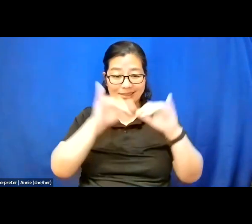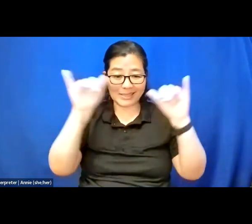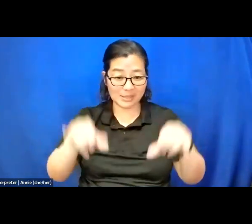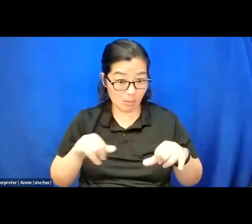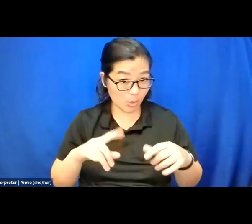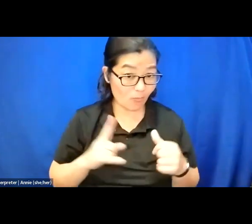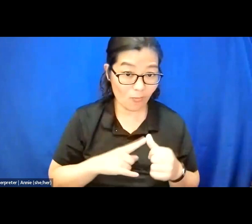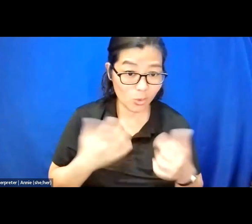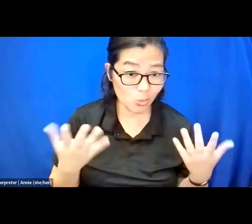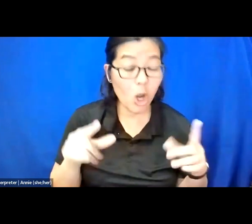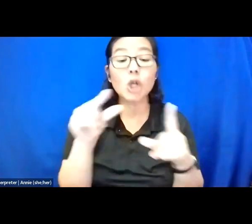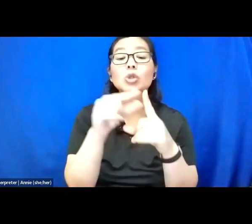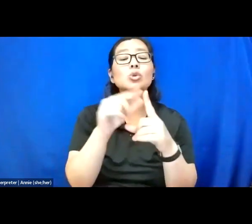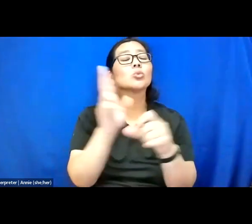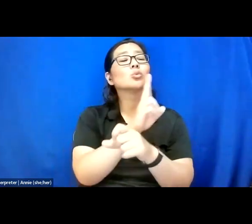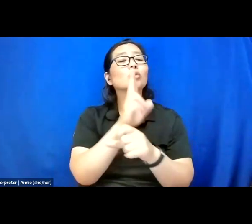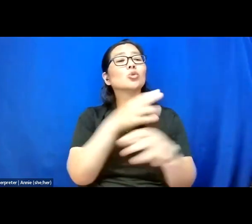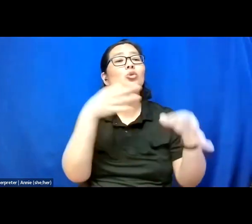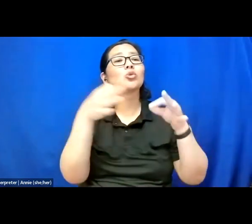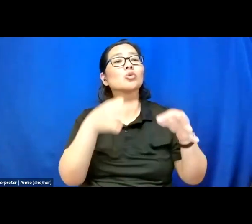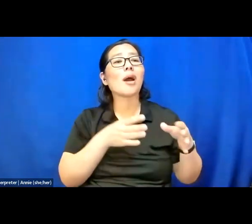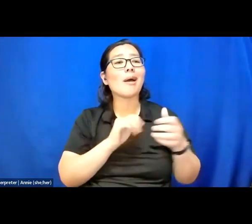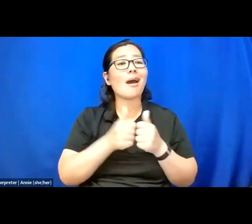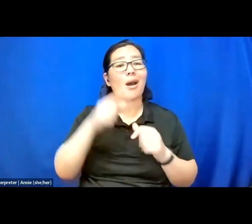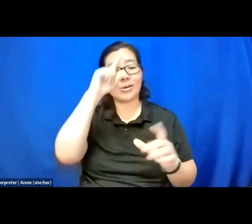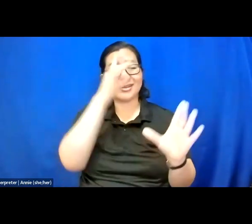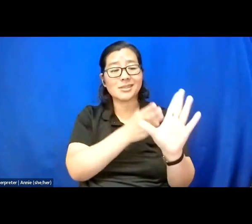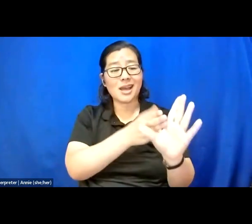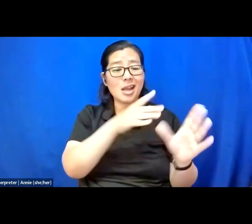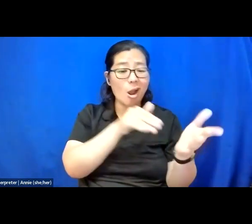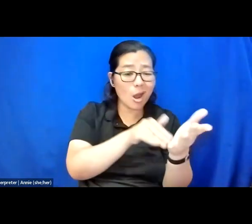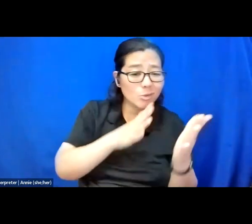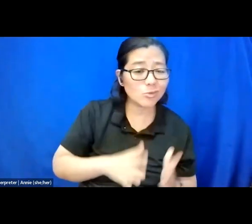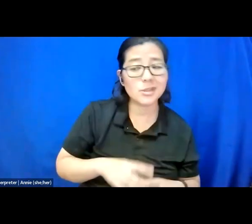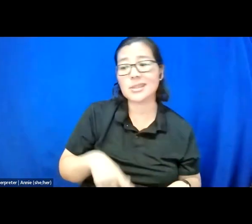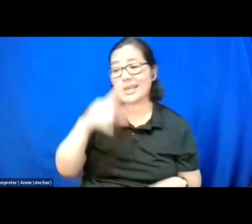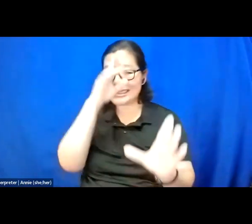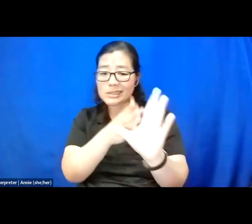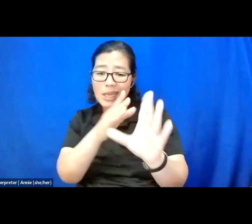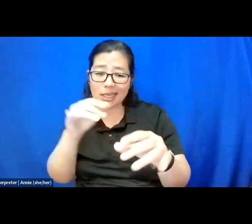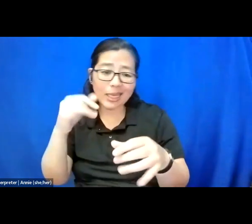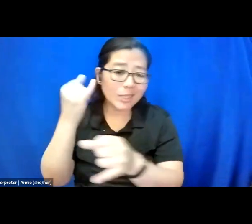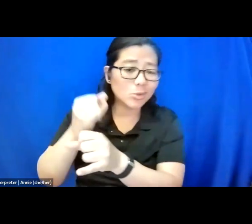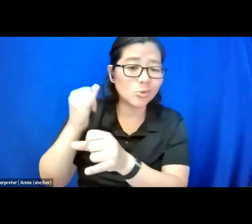a term used to describe the way psychiatrists psych institutions consistently send poor,